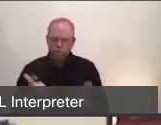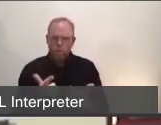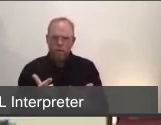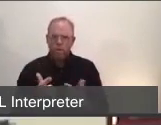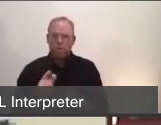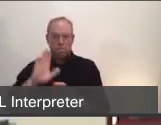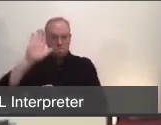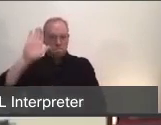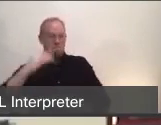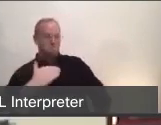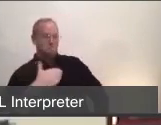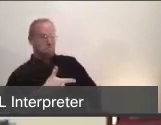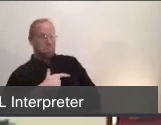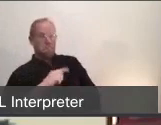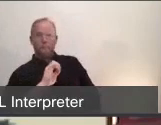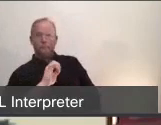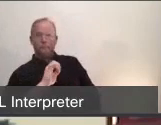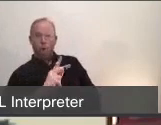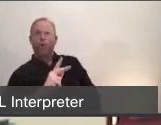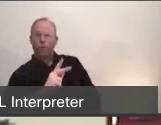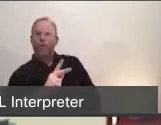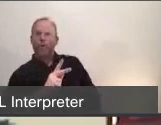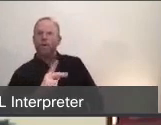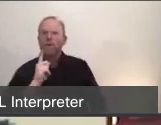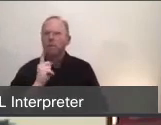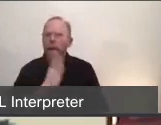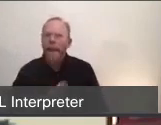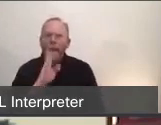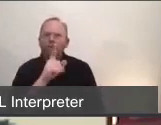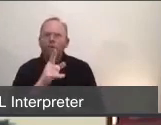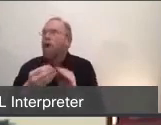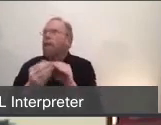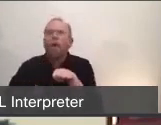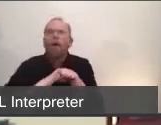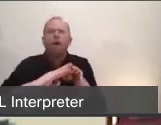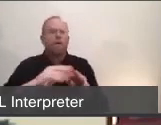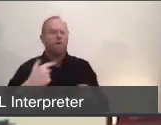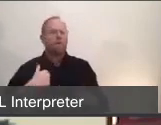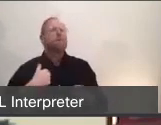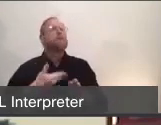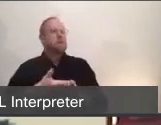is that for surge planning, what's been important for us is to watch what's going on throughout the state, throughout the country.